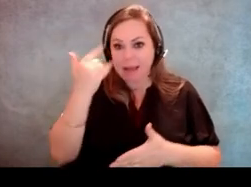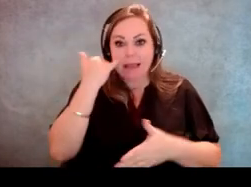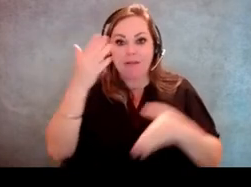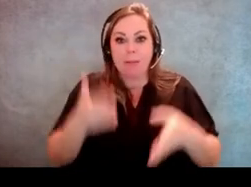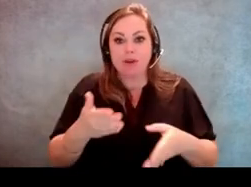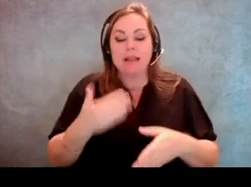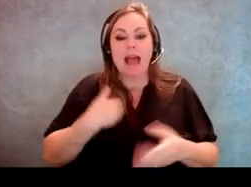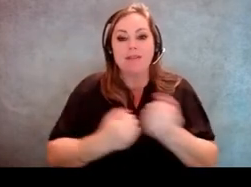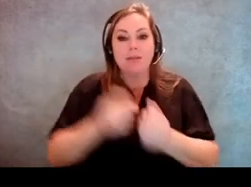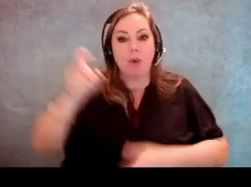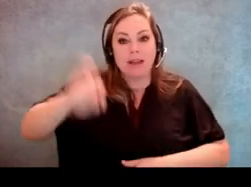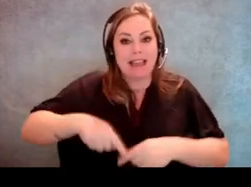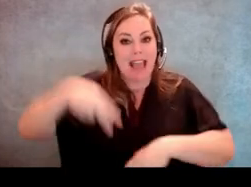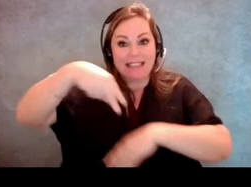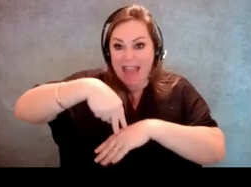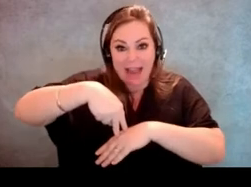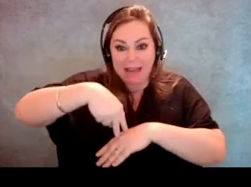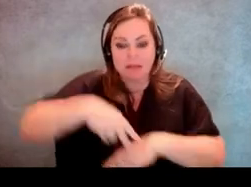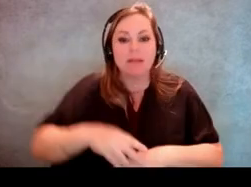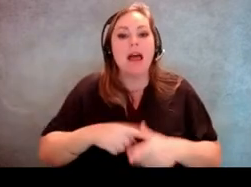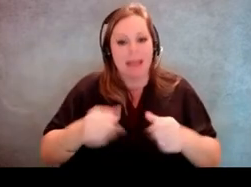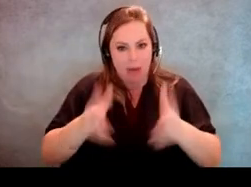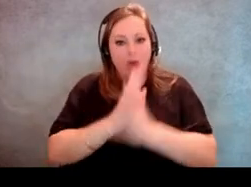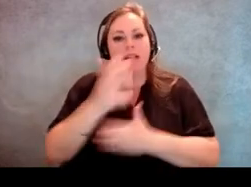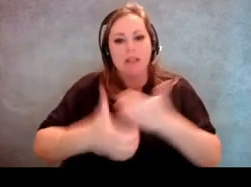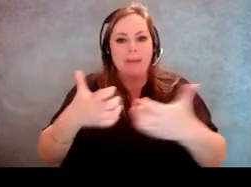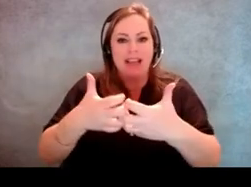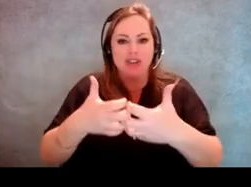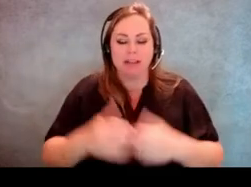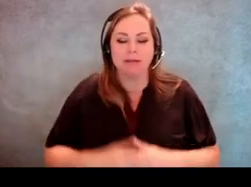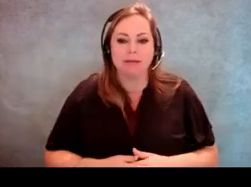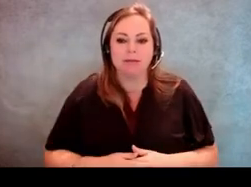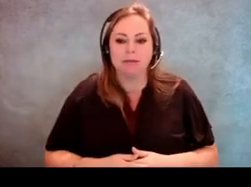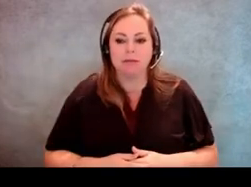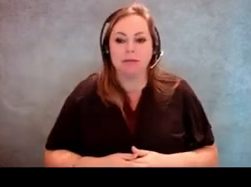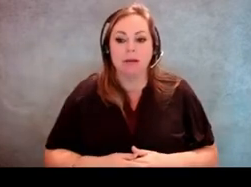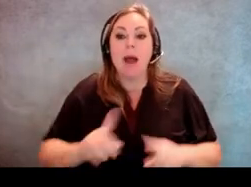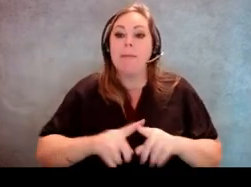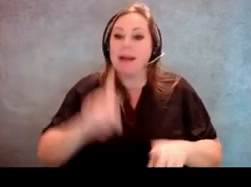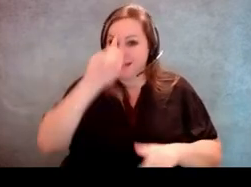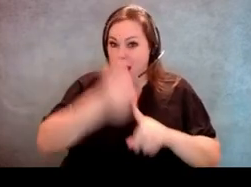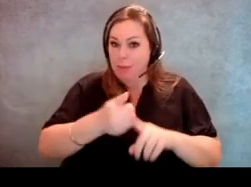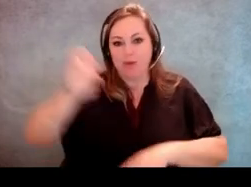needs they can't stand in line, they can request an accommodation. Now it's totally up to the judge to determine whether